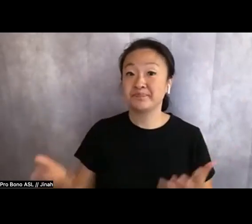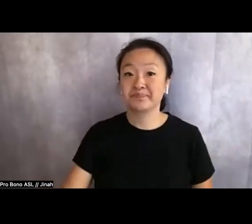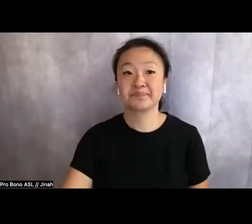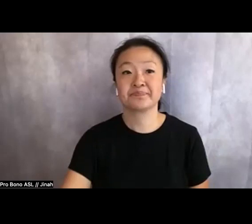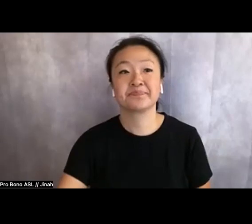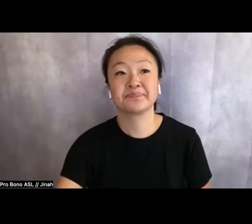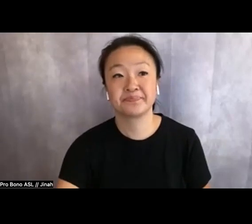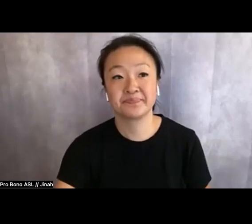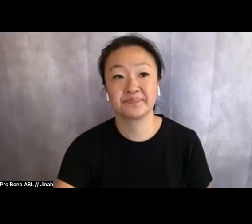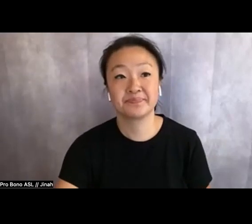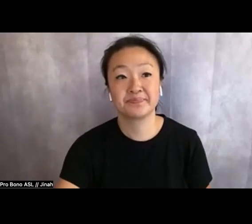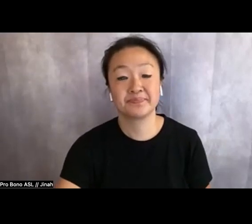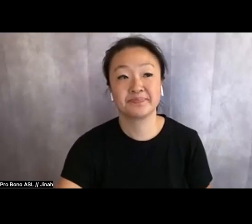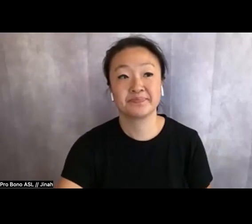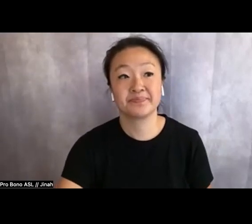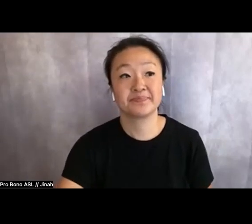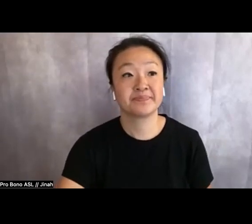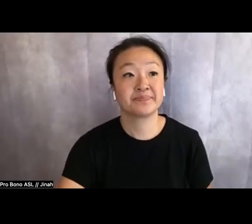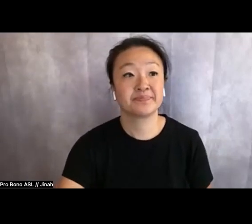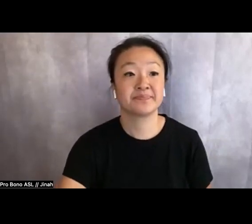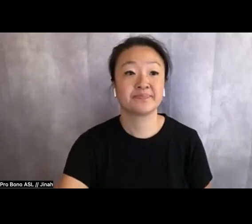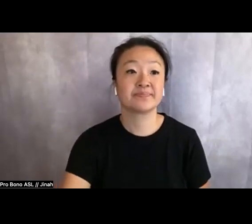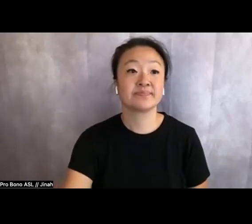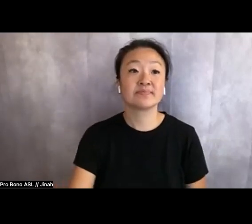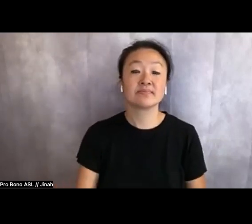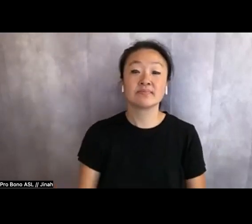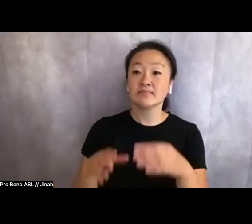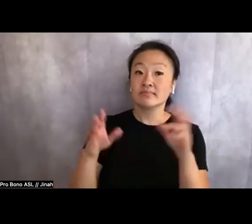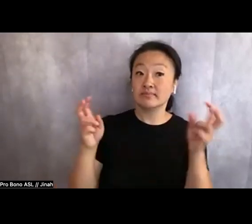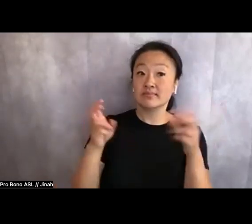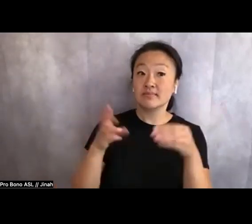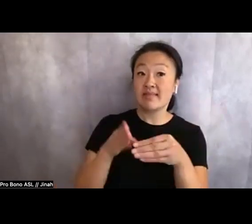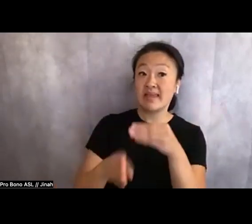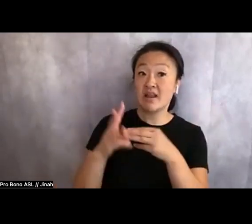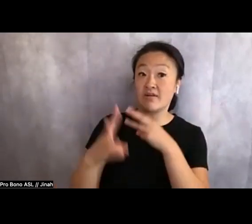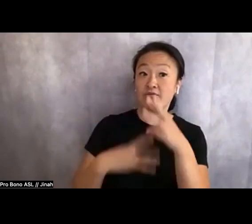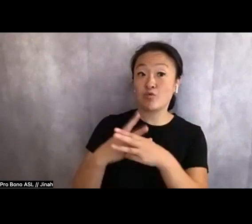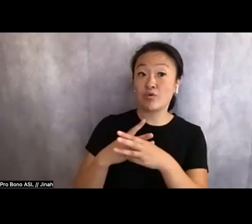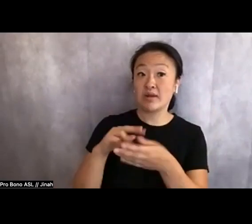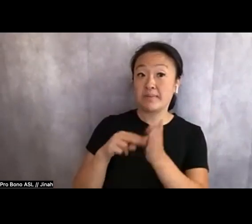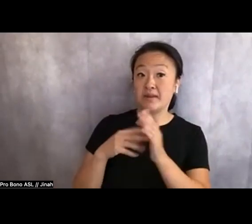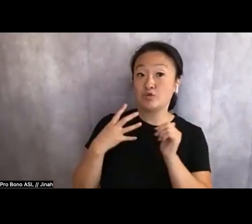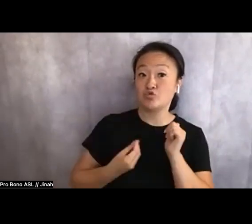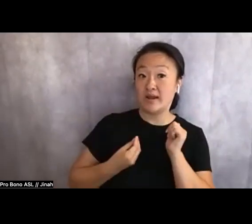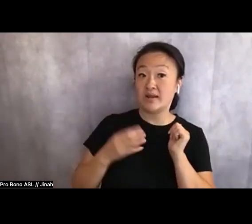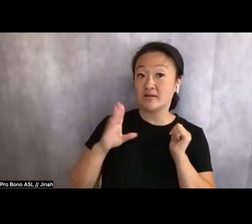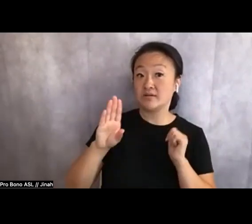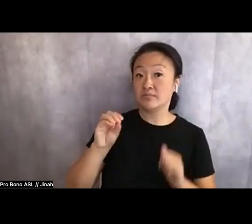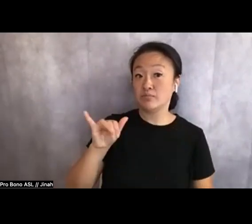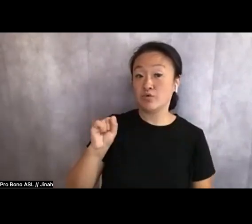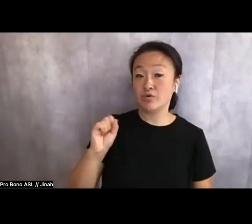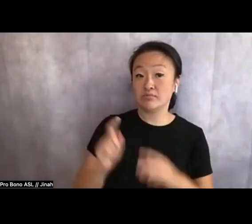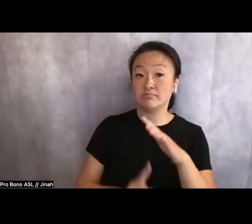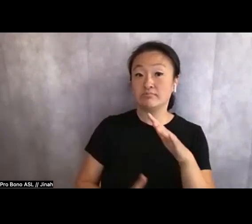titled, "The End of the World Means Trans Boys Sprout from Sequins," and it's a new poem.